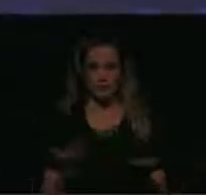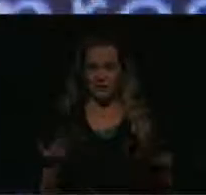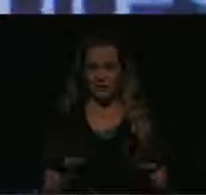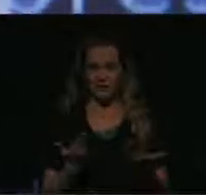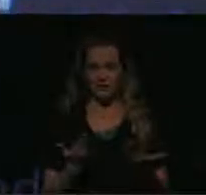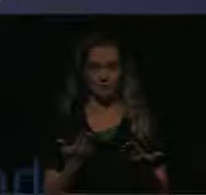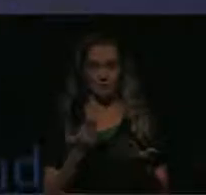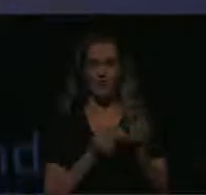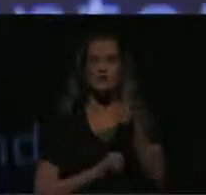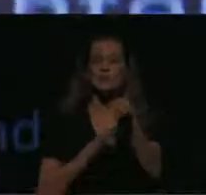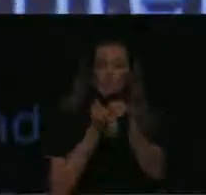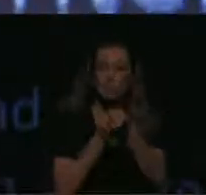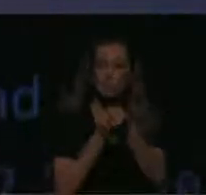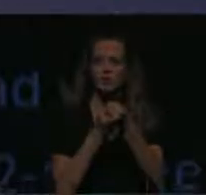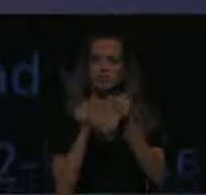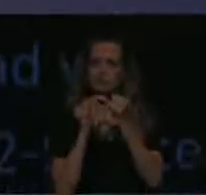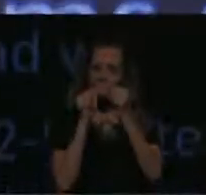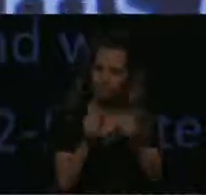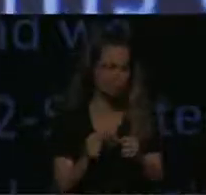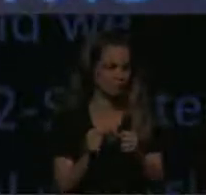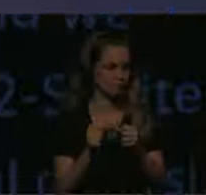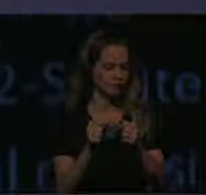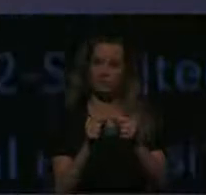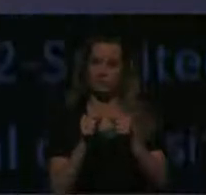We support and maintain the self-determination of everyone here.